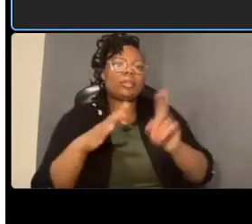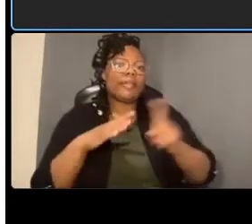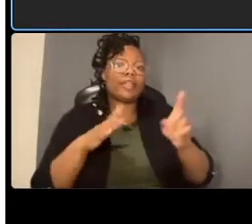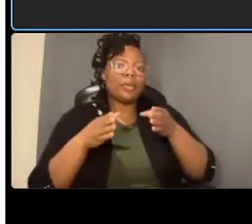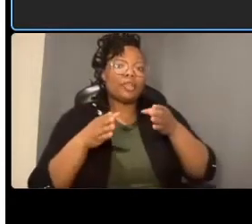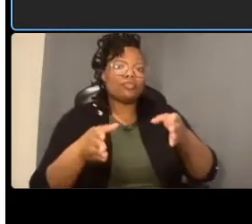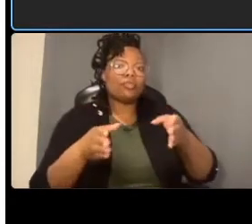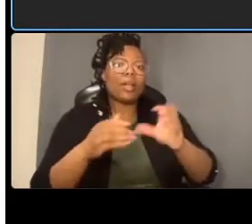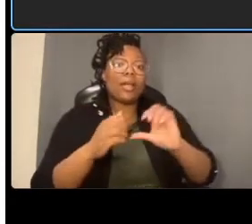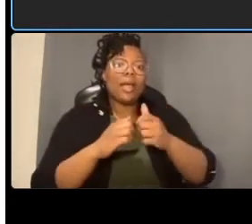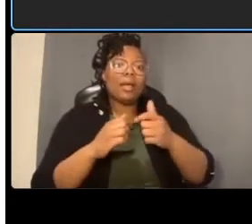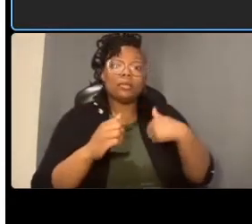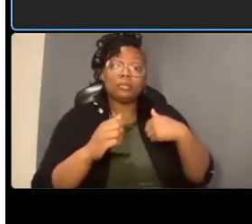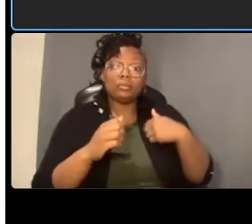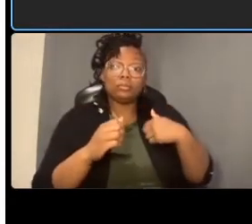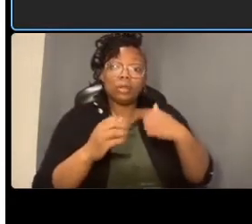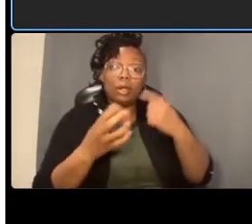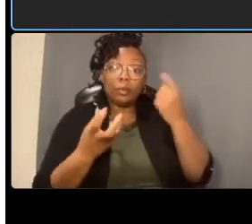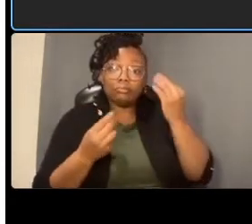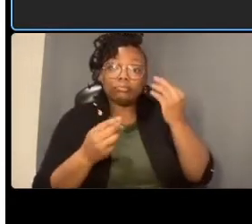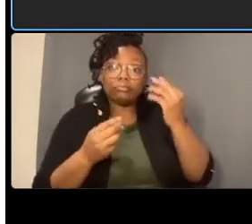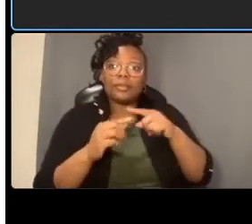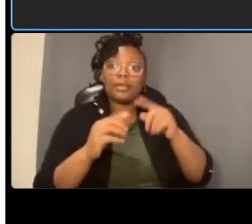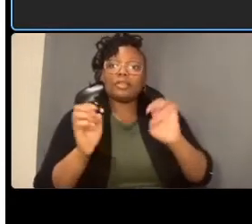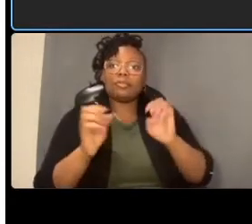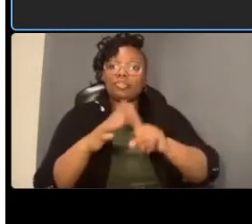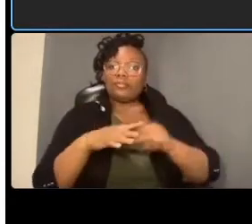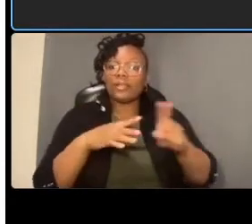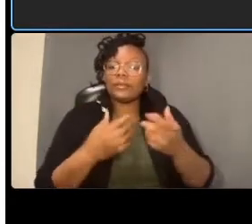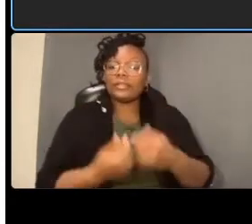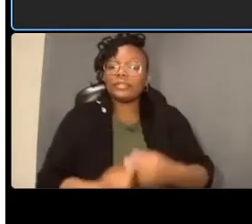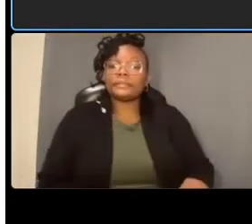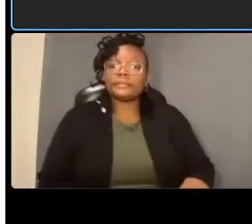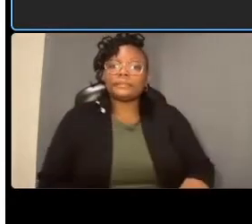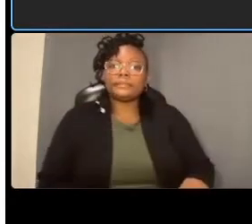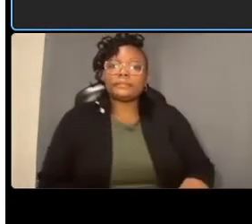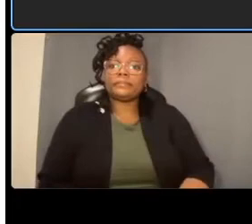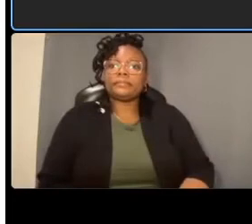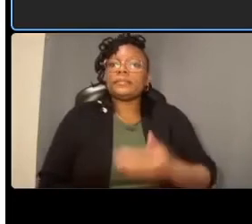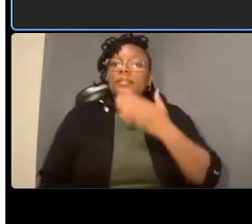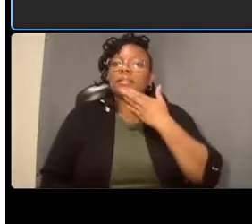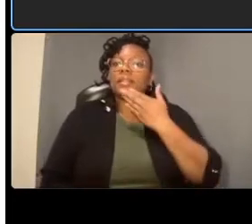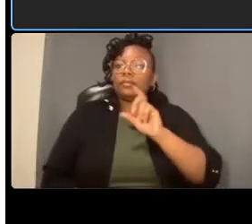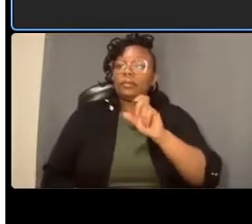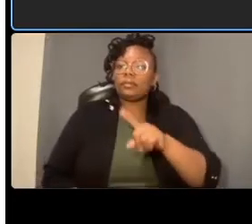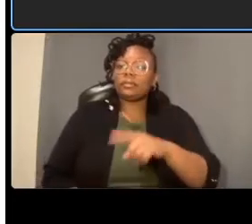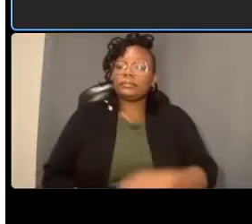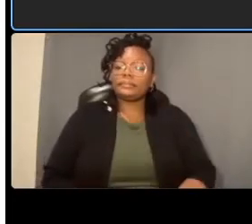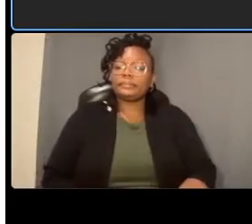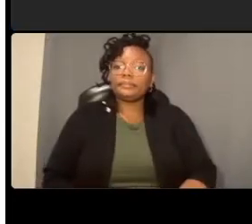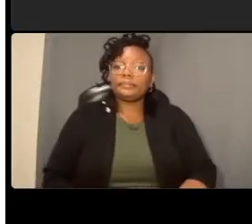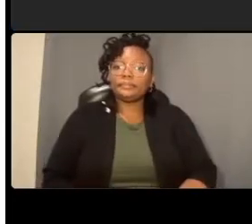uh thank you for your question uh we have femmes uh the uh fire and emergency management uh folks